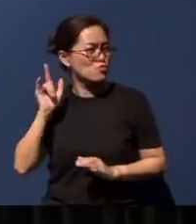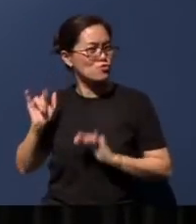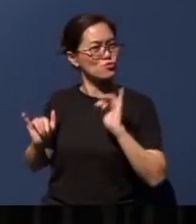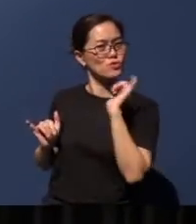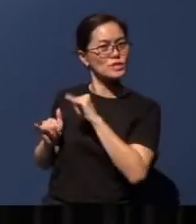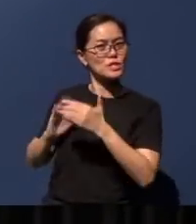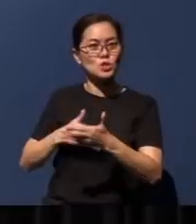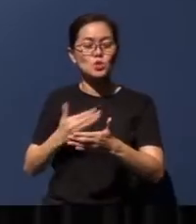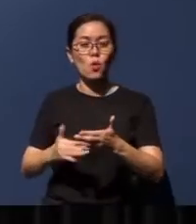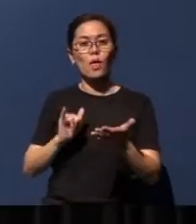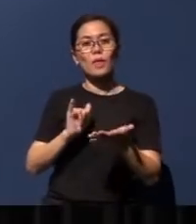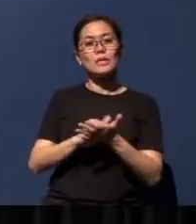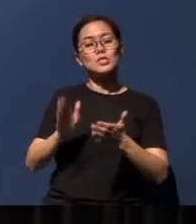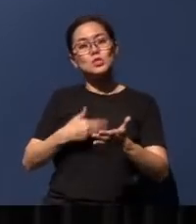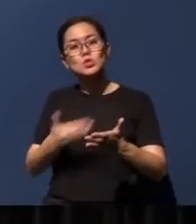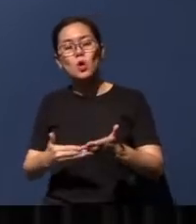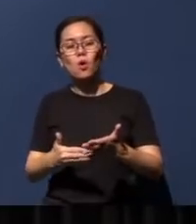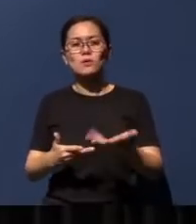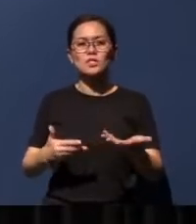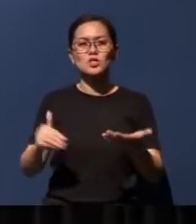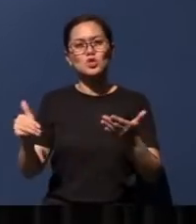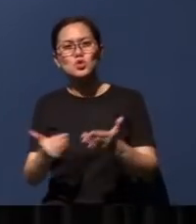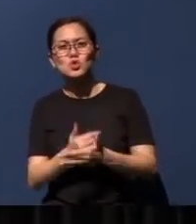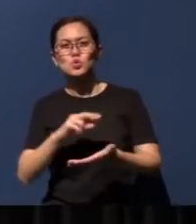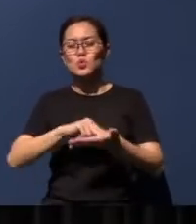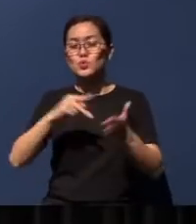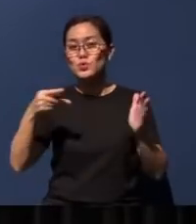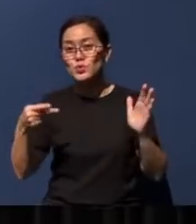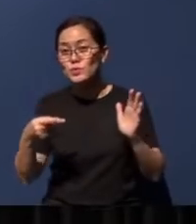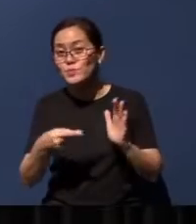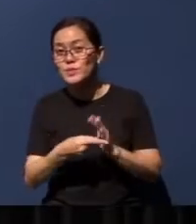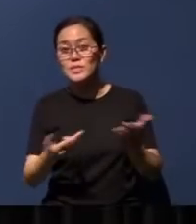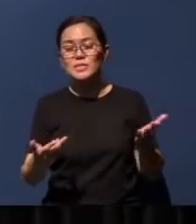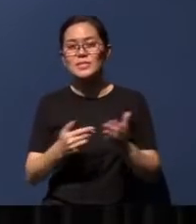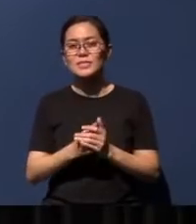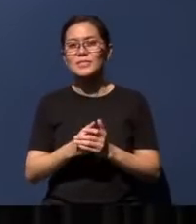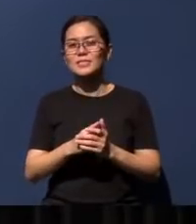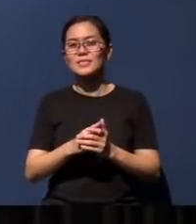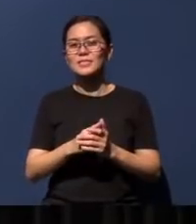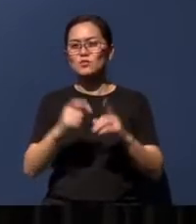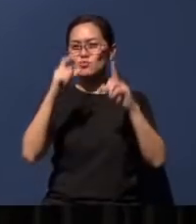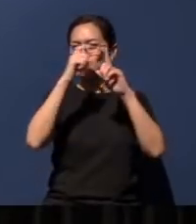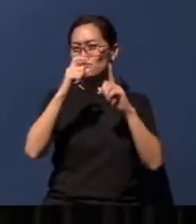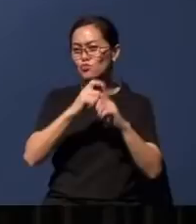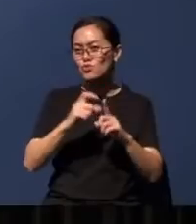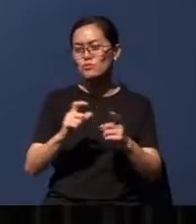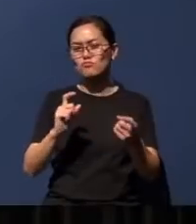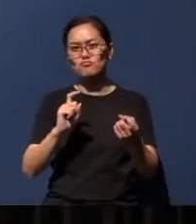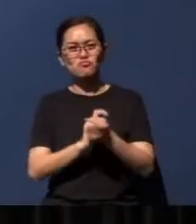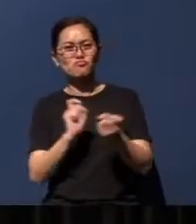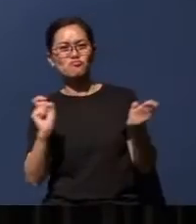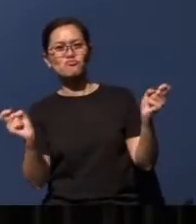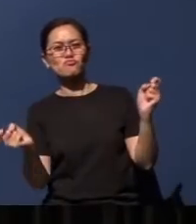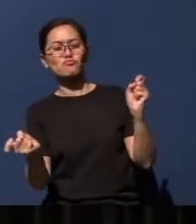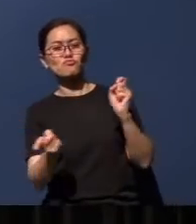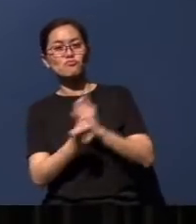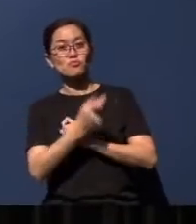This song must take on a new meaning, and the lyrics must be radically changed. Because peace